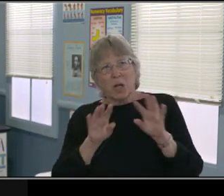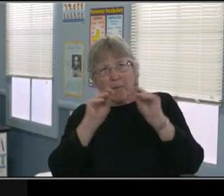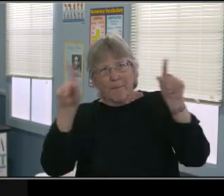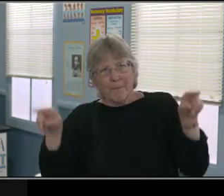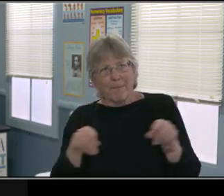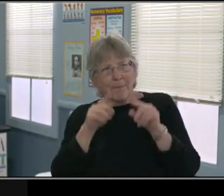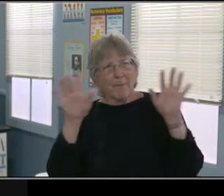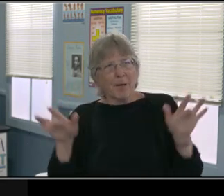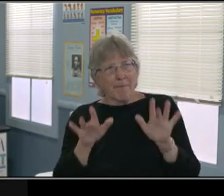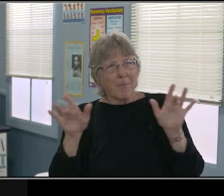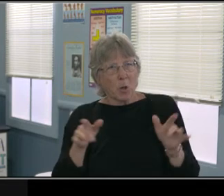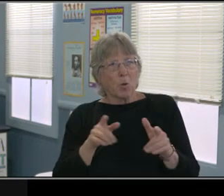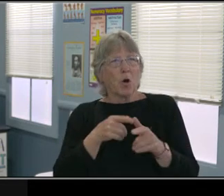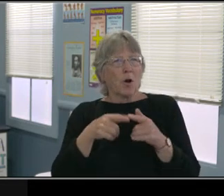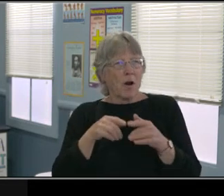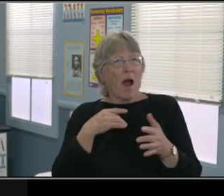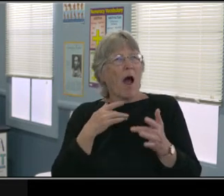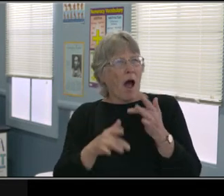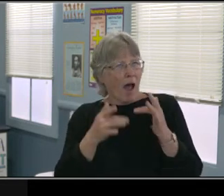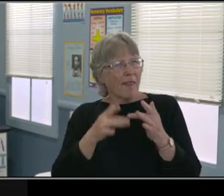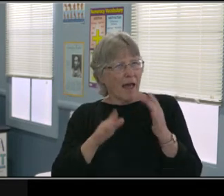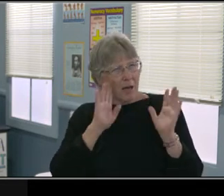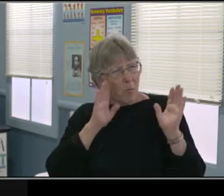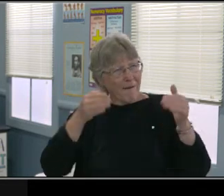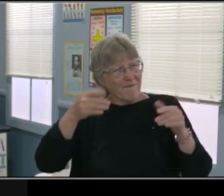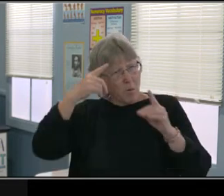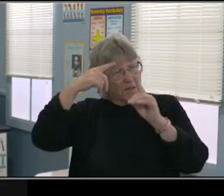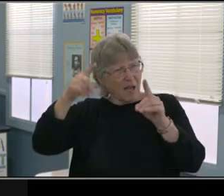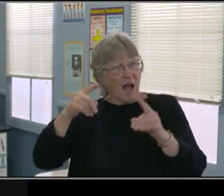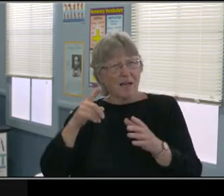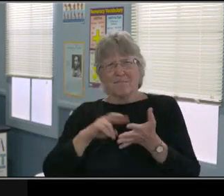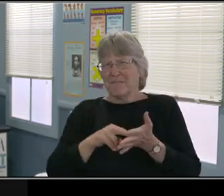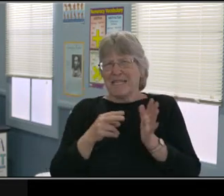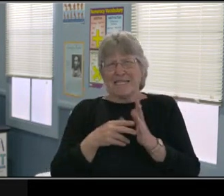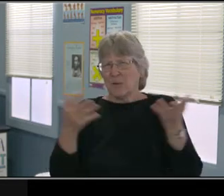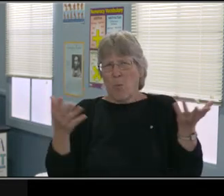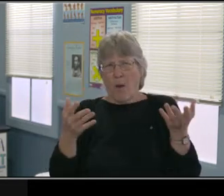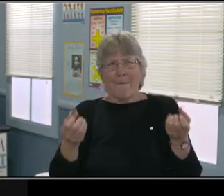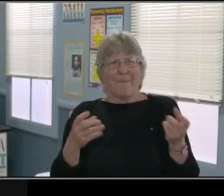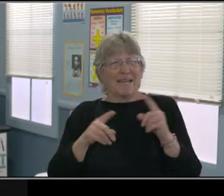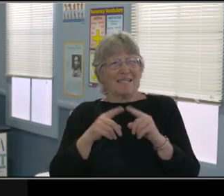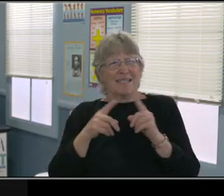And I know that hopefully you've been communicating with your teachers and your related service providers